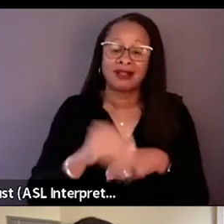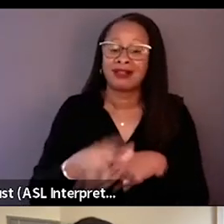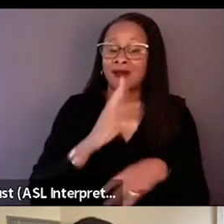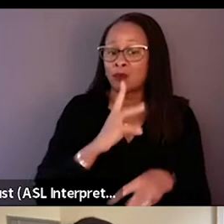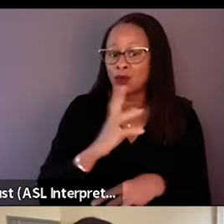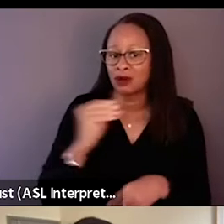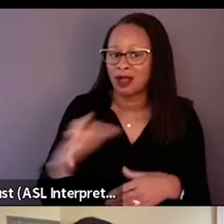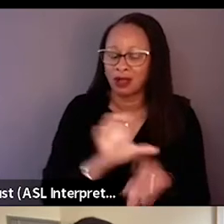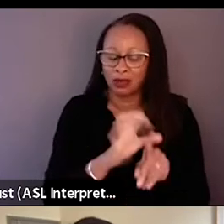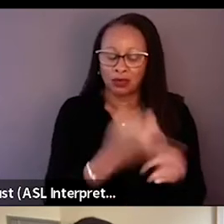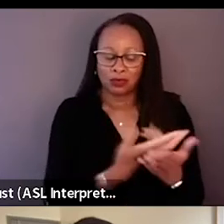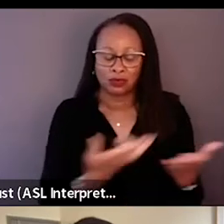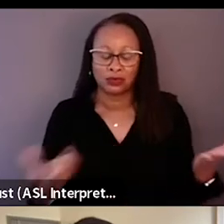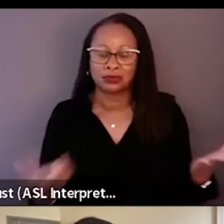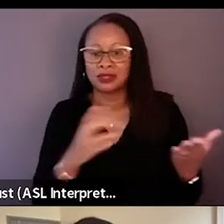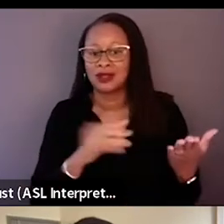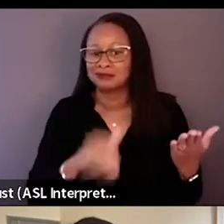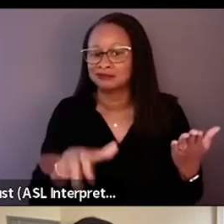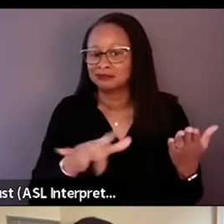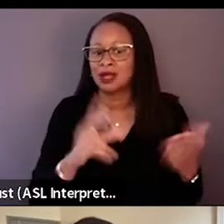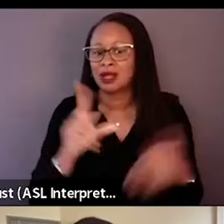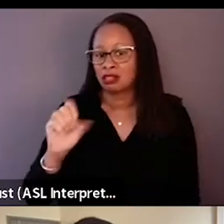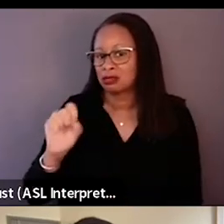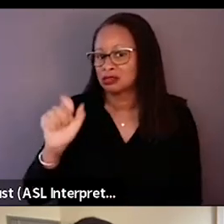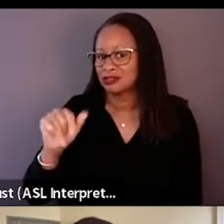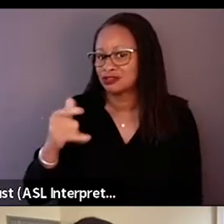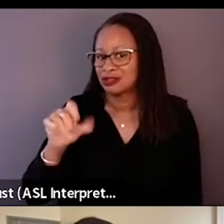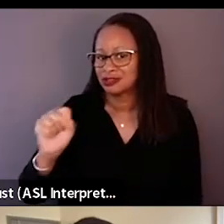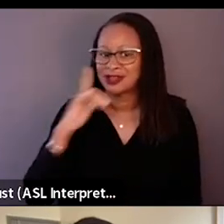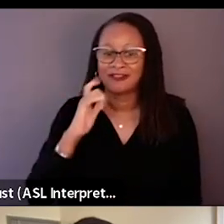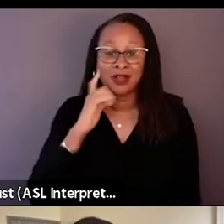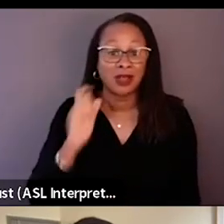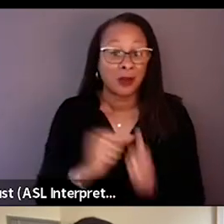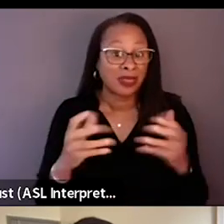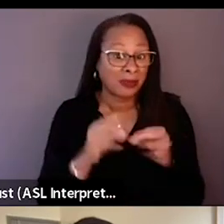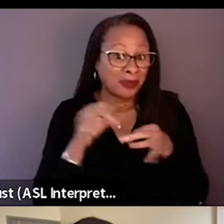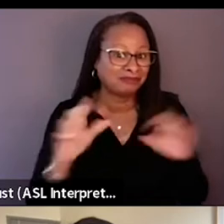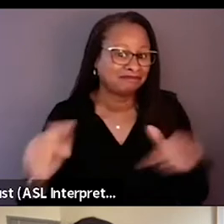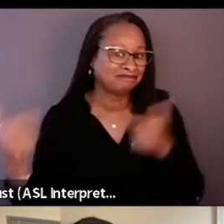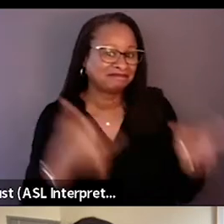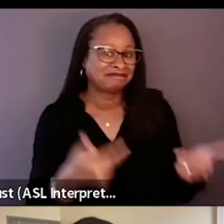and cultural resources in the unseated territory of Los Angeles. And without further ado I give it over to Bing.